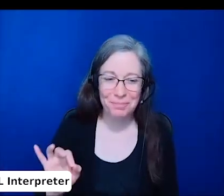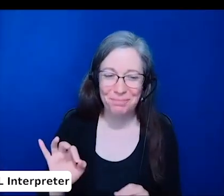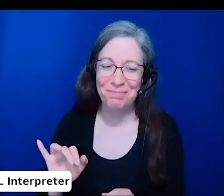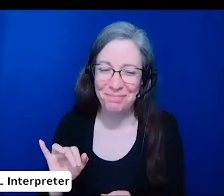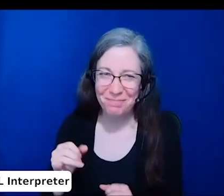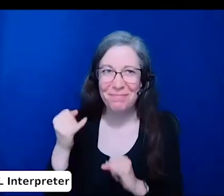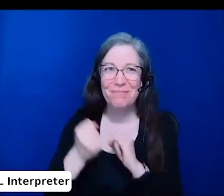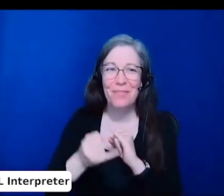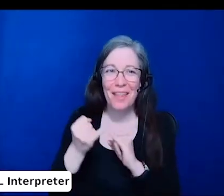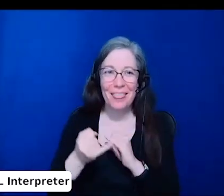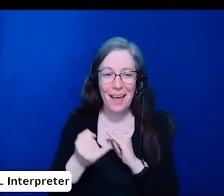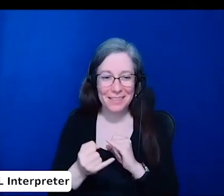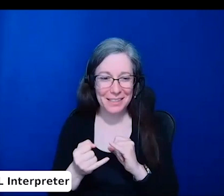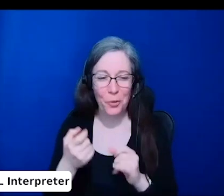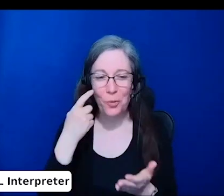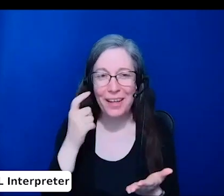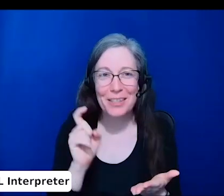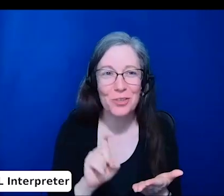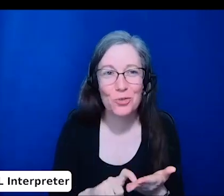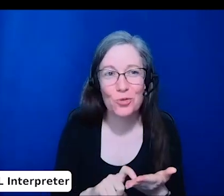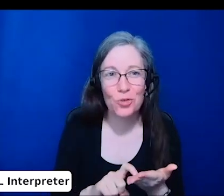are conducted in a way that works for everybody